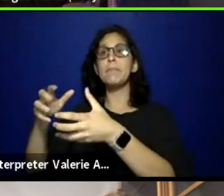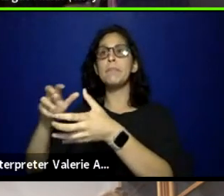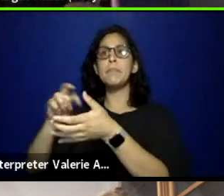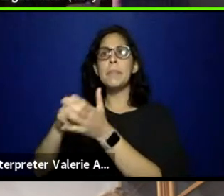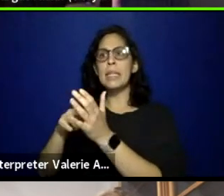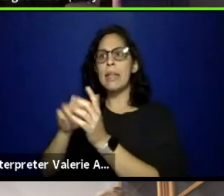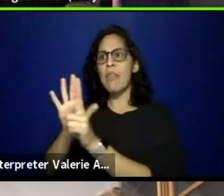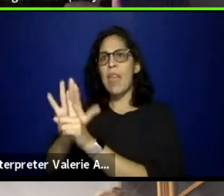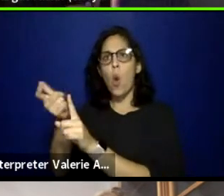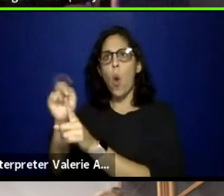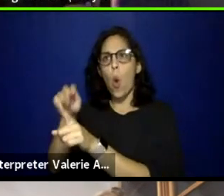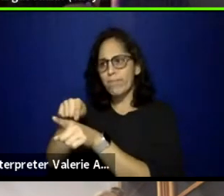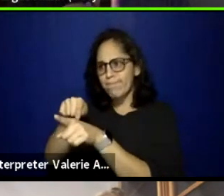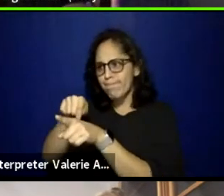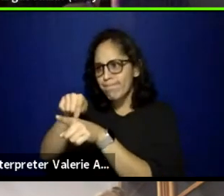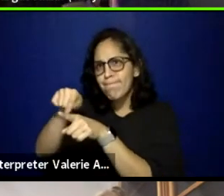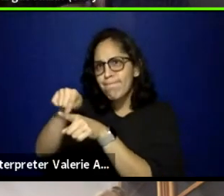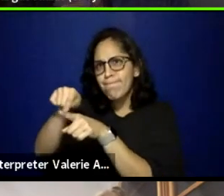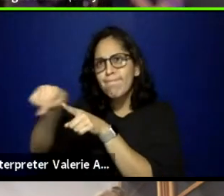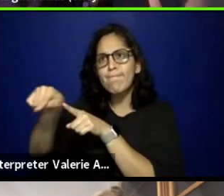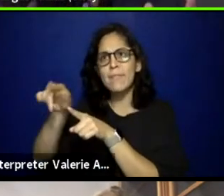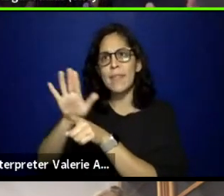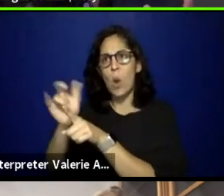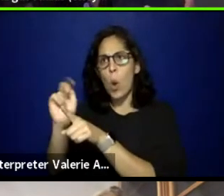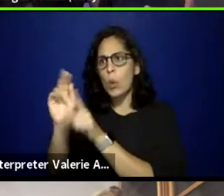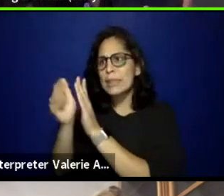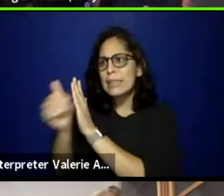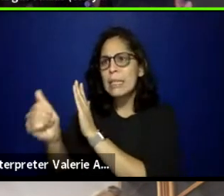So I'll speak in regards to like the Latine community,